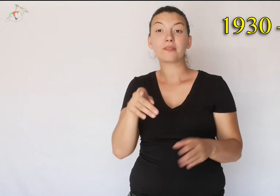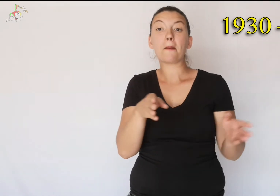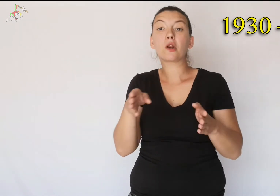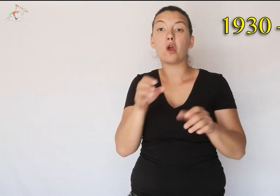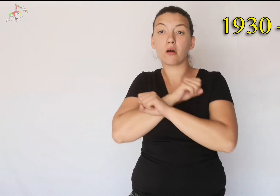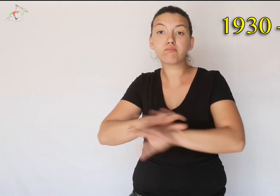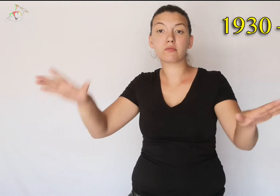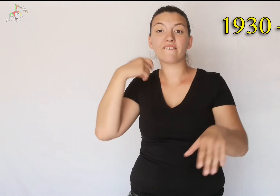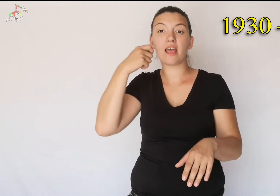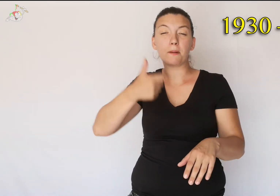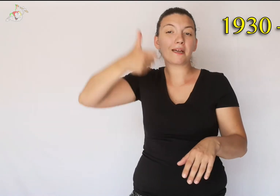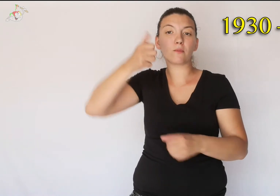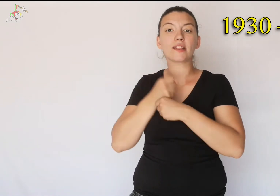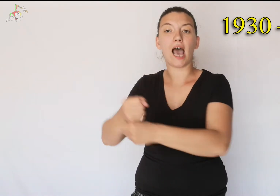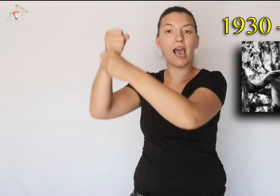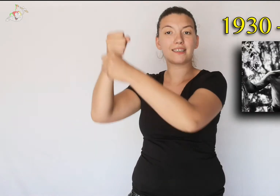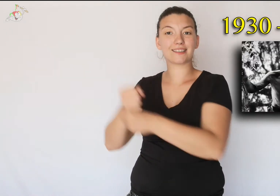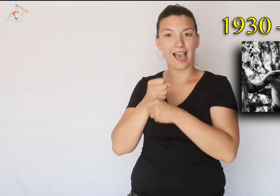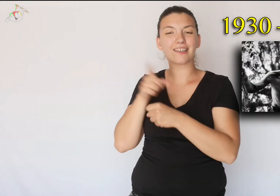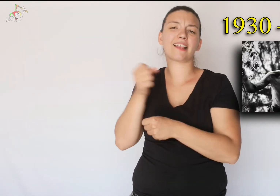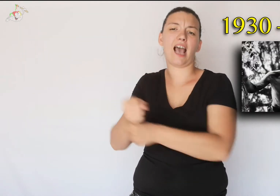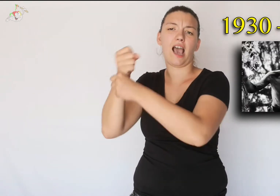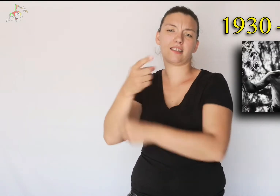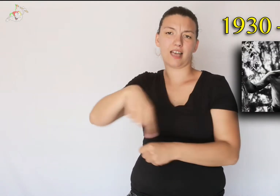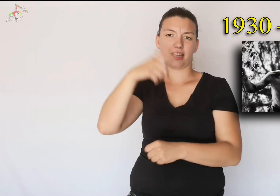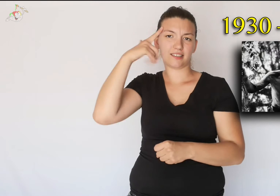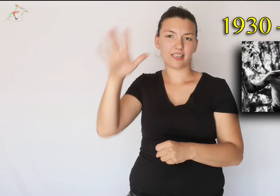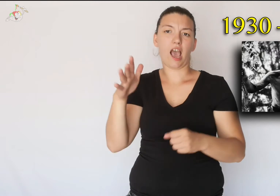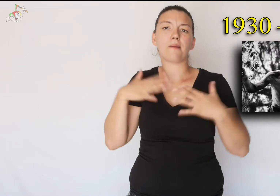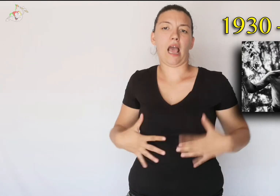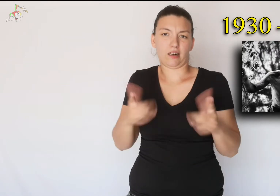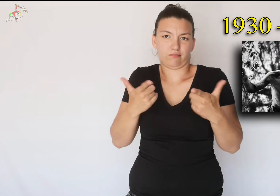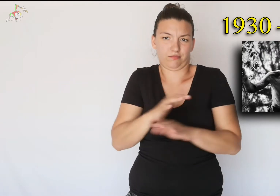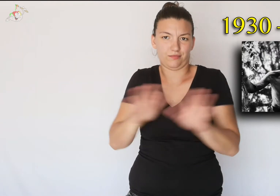the first Tarzan film was known, it is known that the character is bare-chested